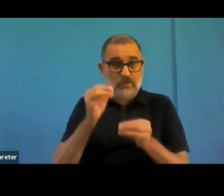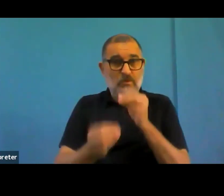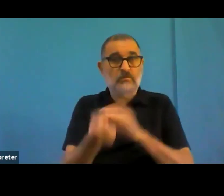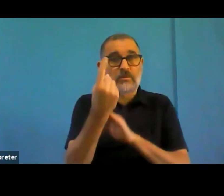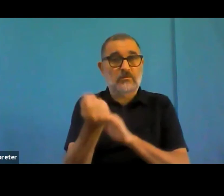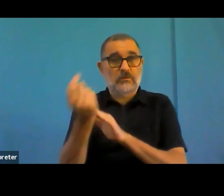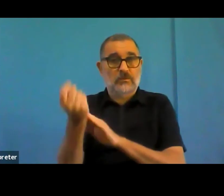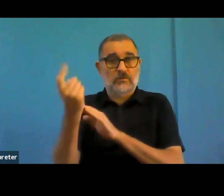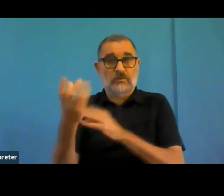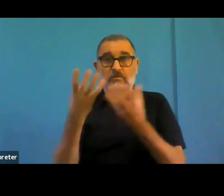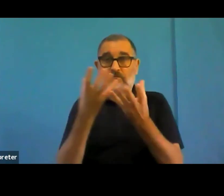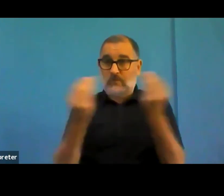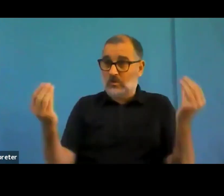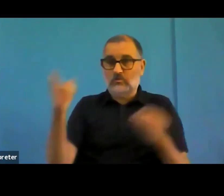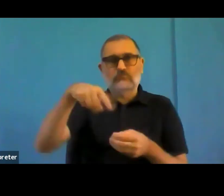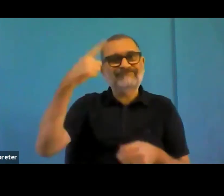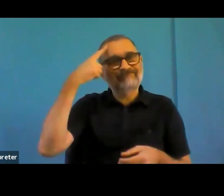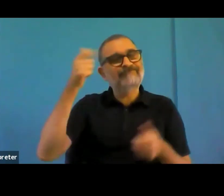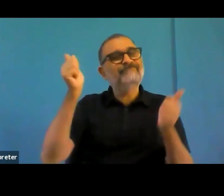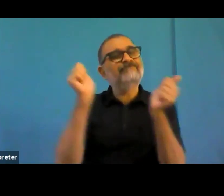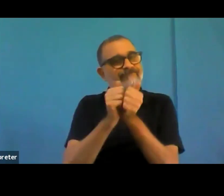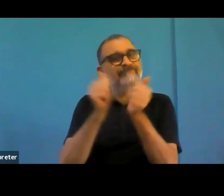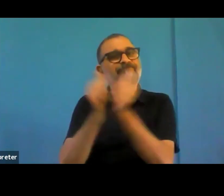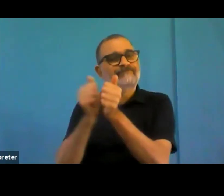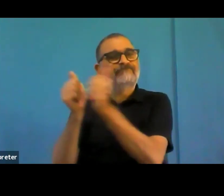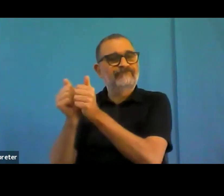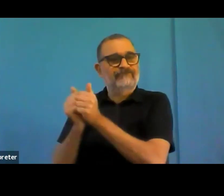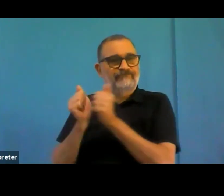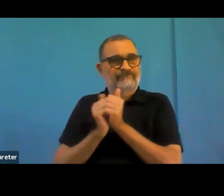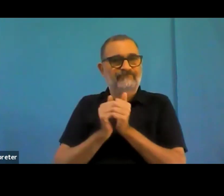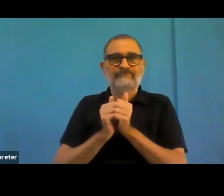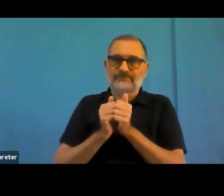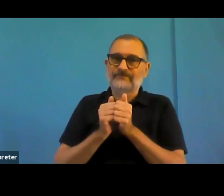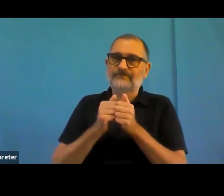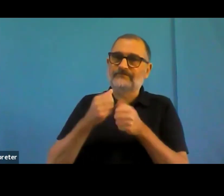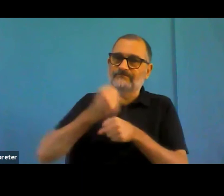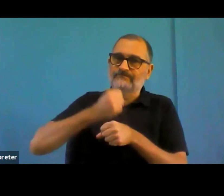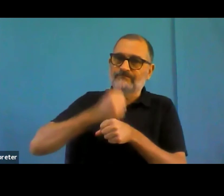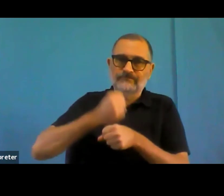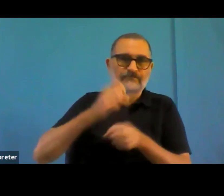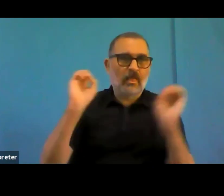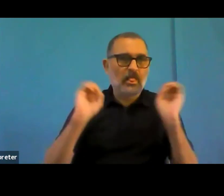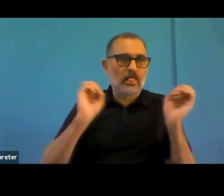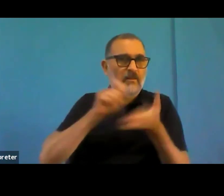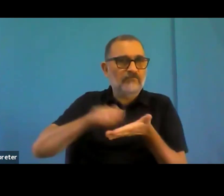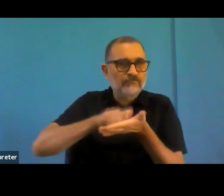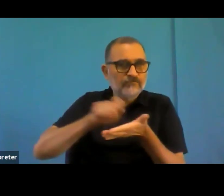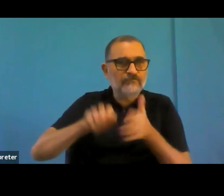accessibility. And or the people who are accepting the suppliers offers, they don't know how to check or control